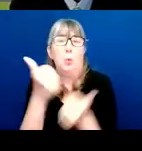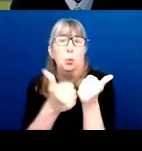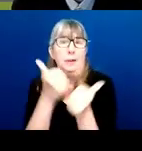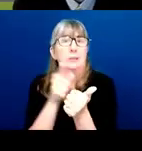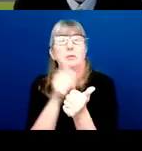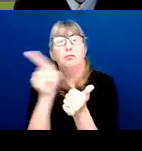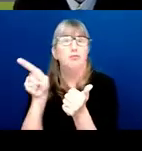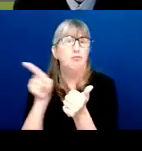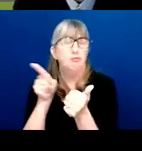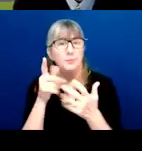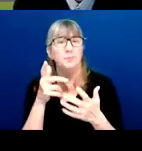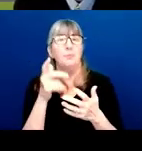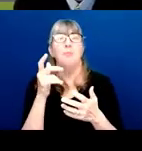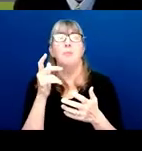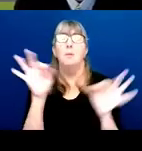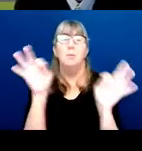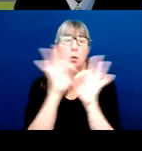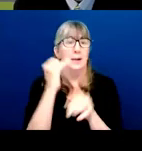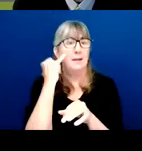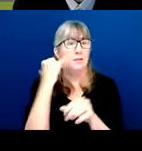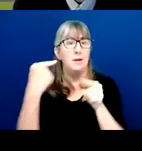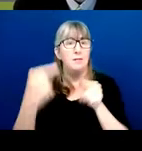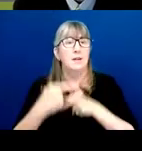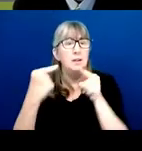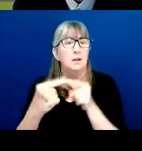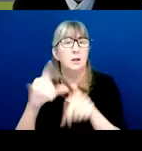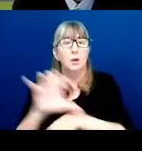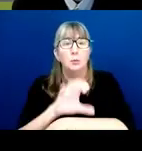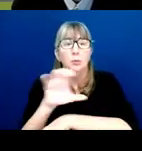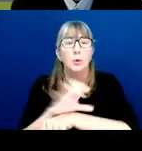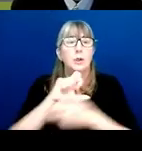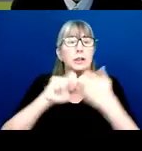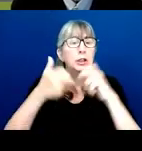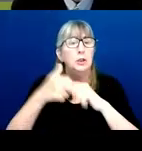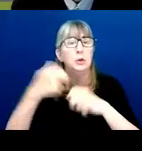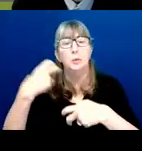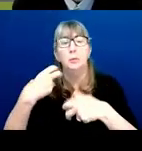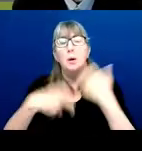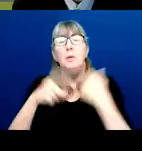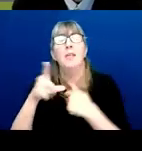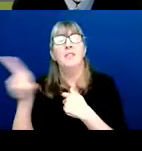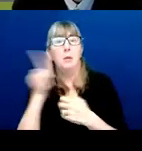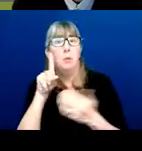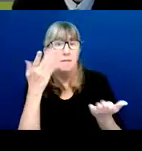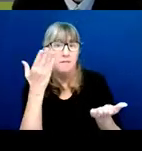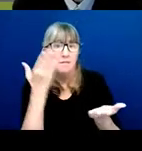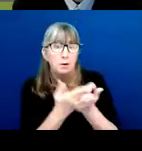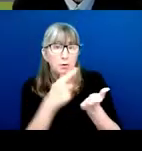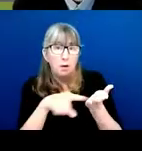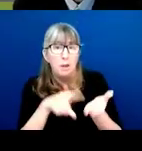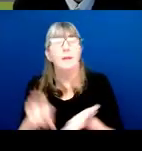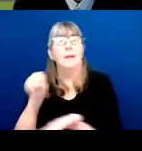if you're having a real federal system computer issue, they're going to be able to verify that for you and document it, and you'll need that